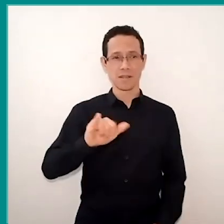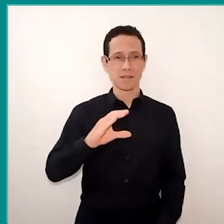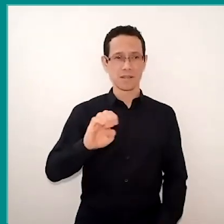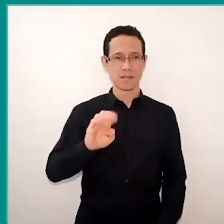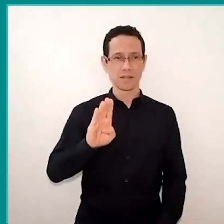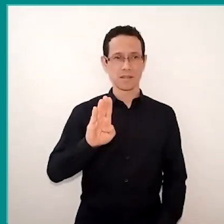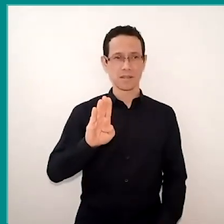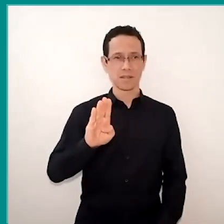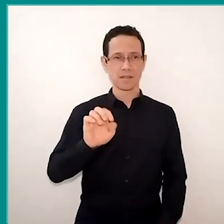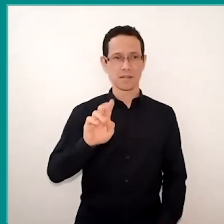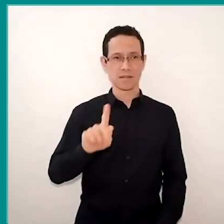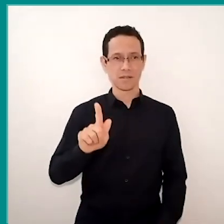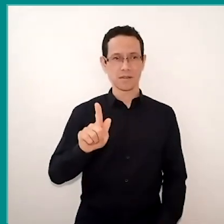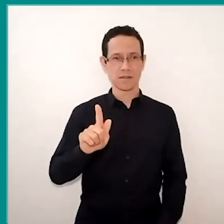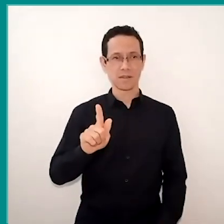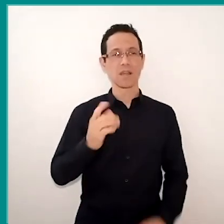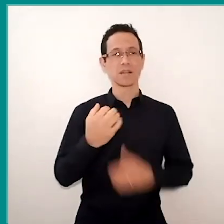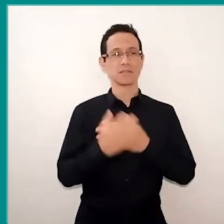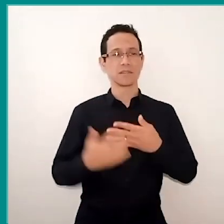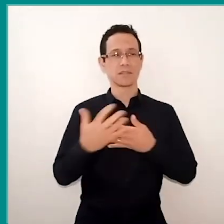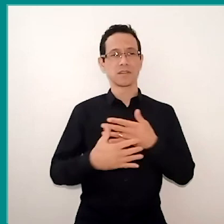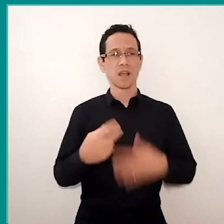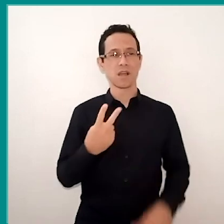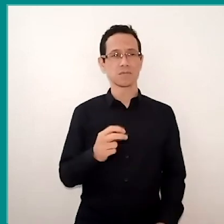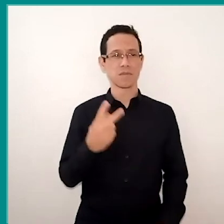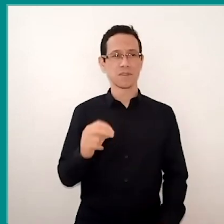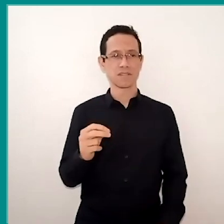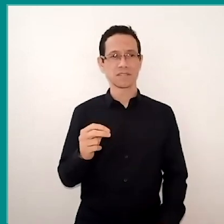and then looking at this South American culture,